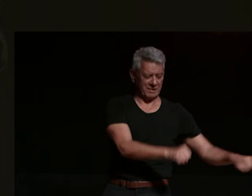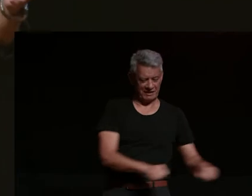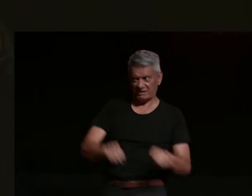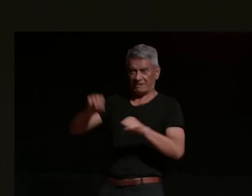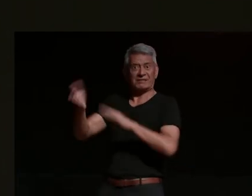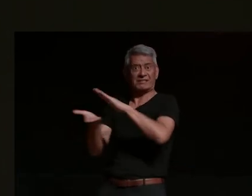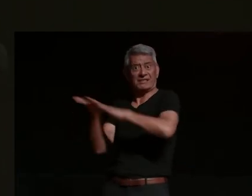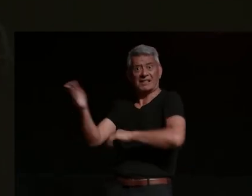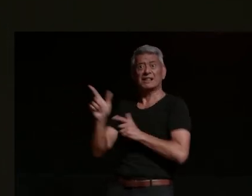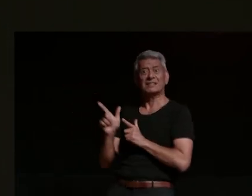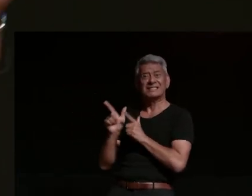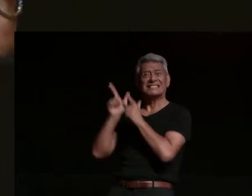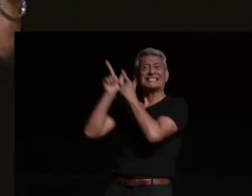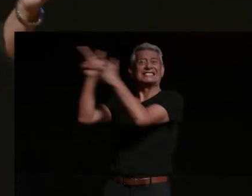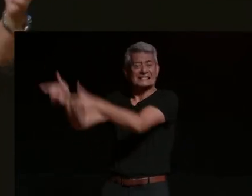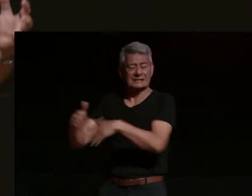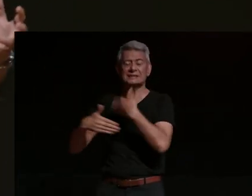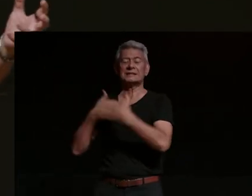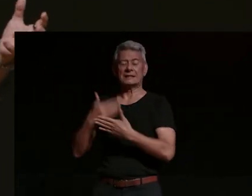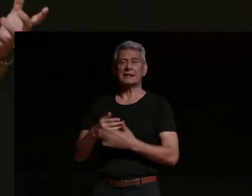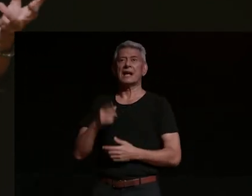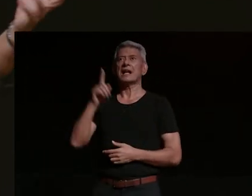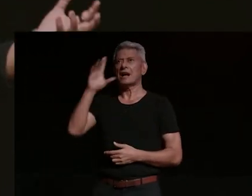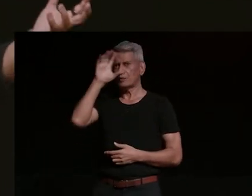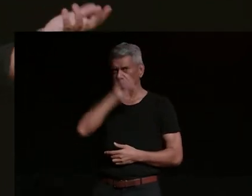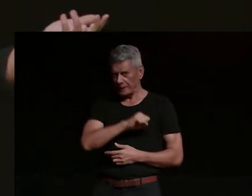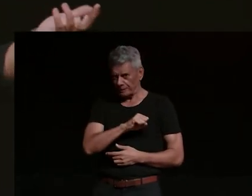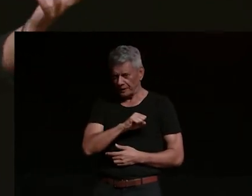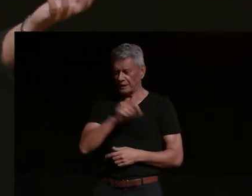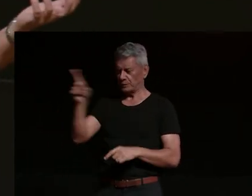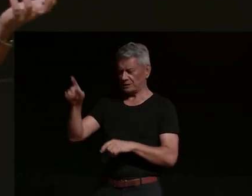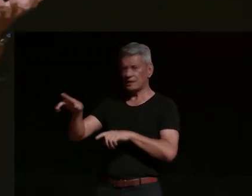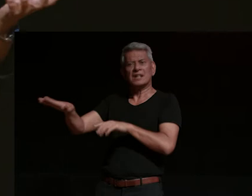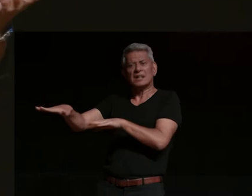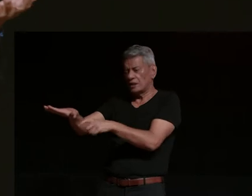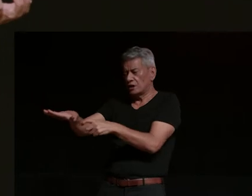transported a few times and at one of those points it was on a trailer of a guy who happened to be